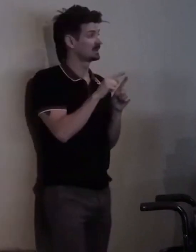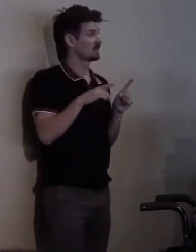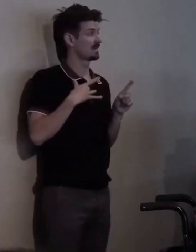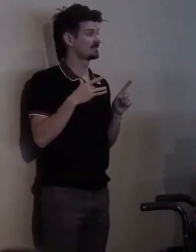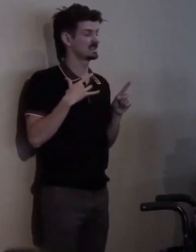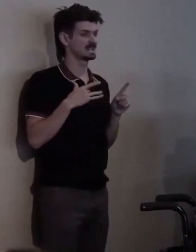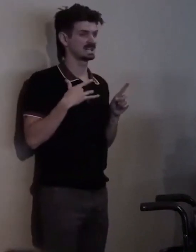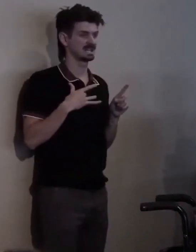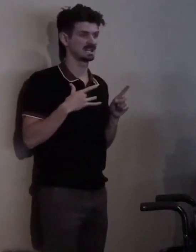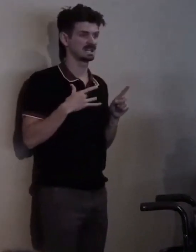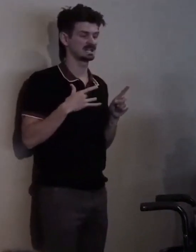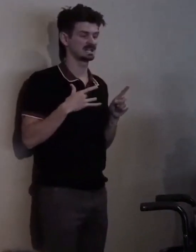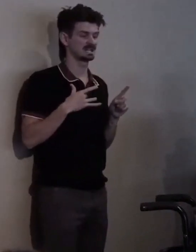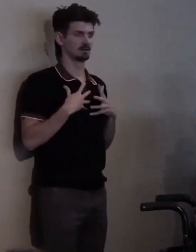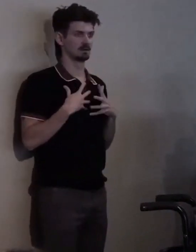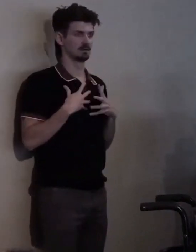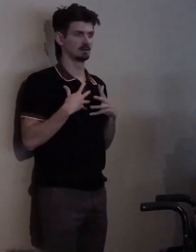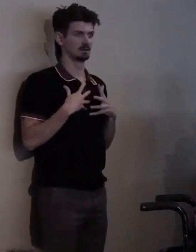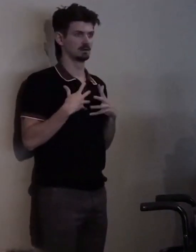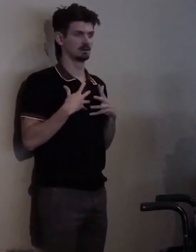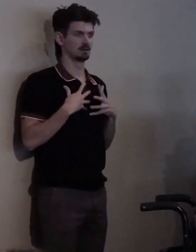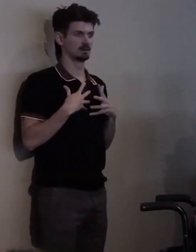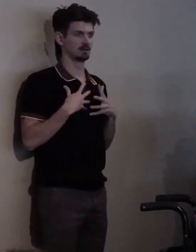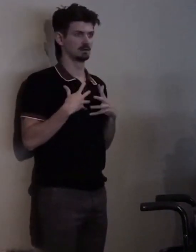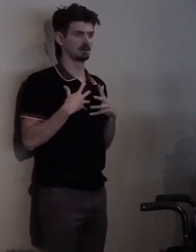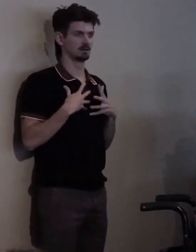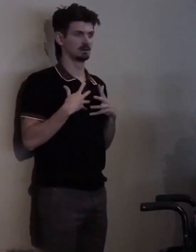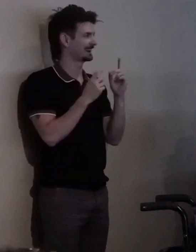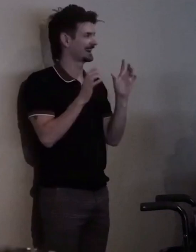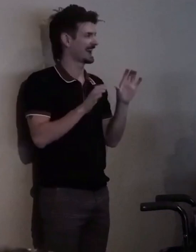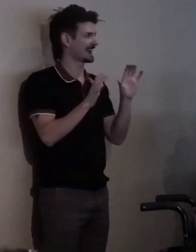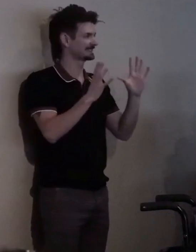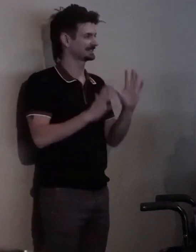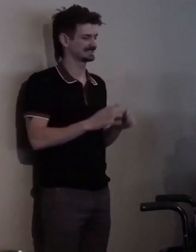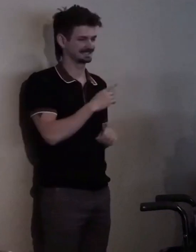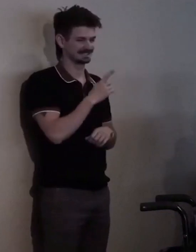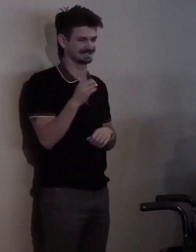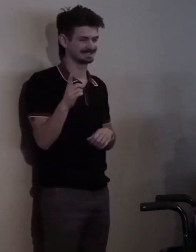full of vaunted activist, be assured that